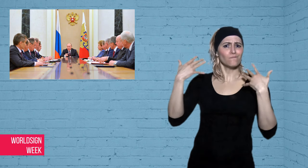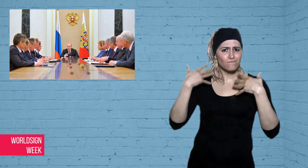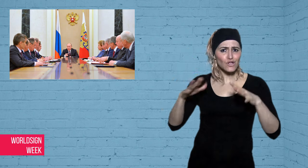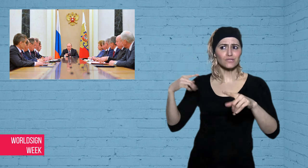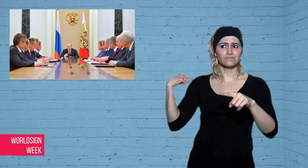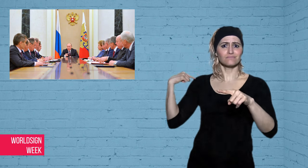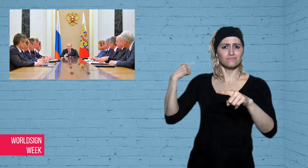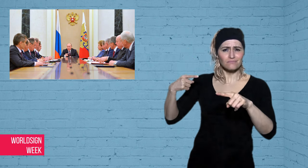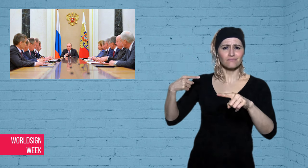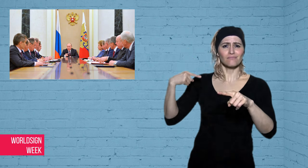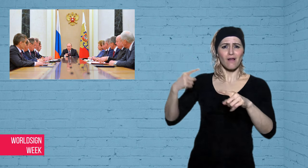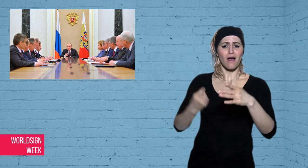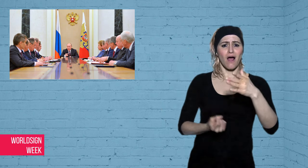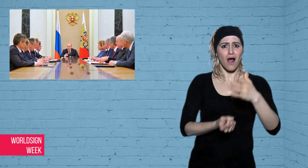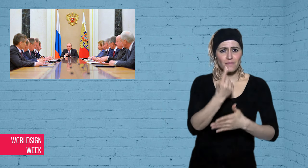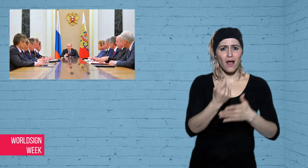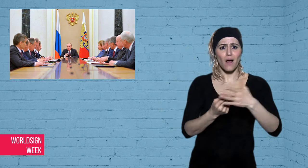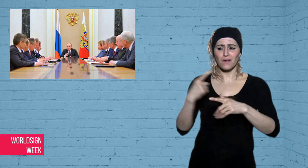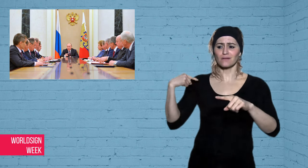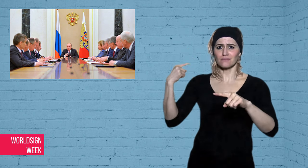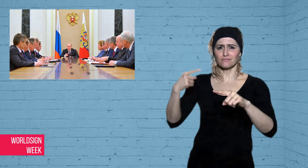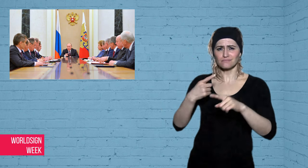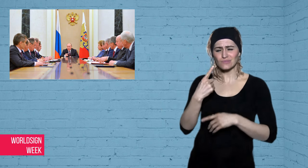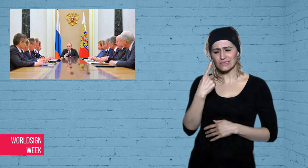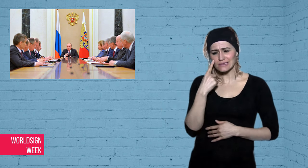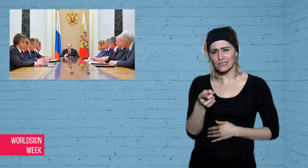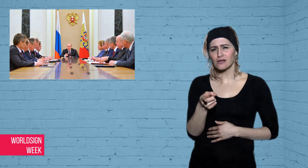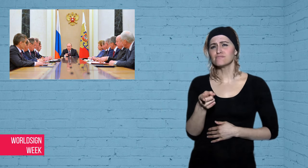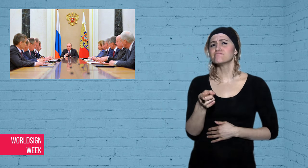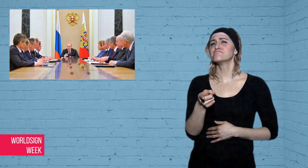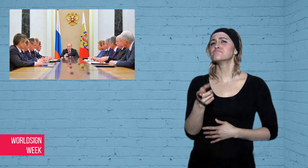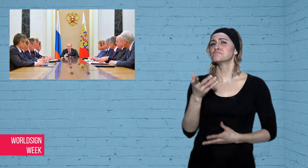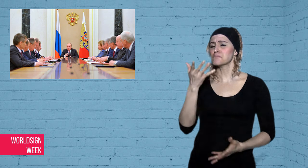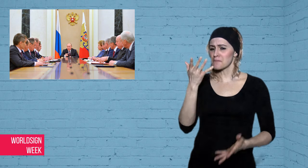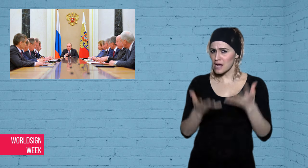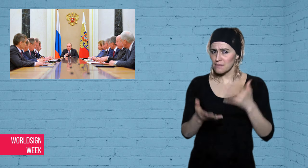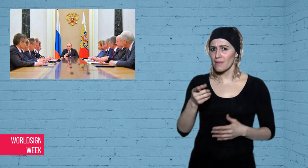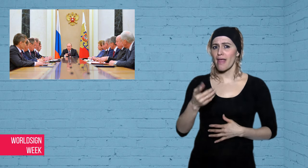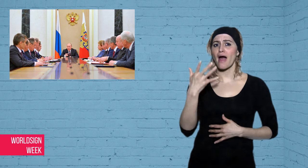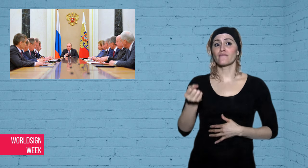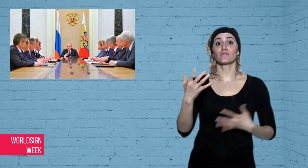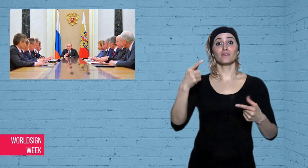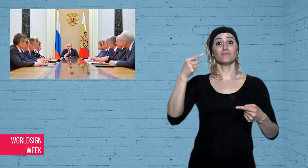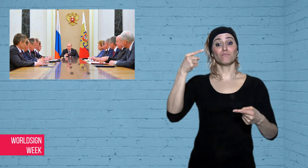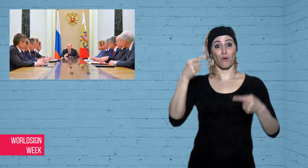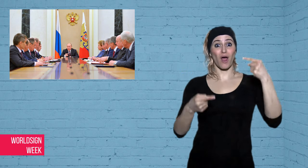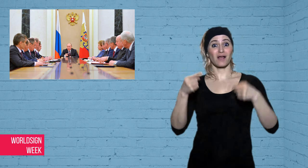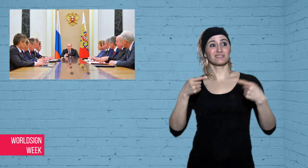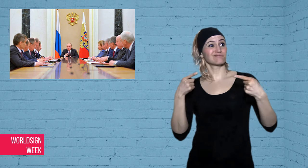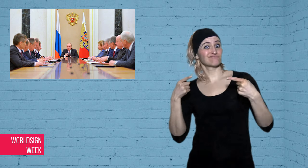suspected political murdering, jailing,